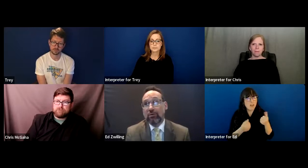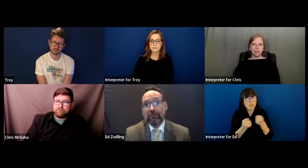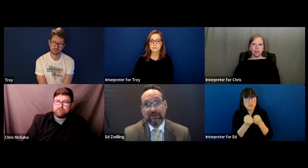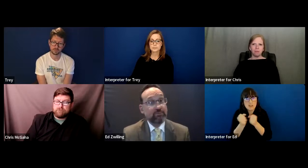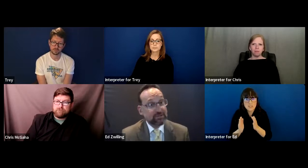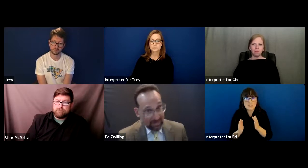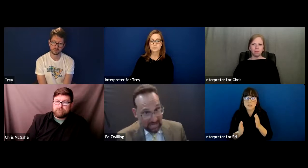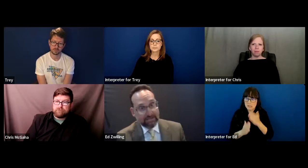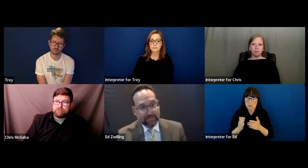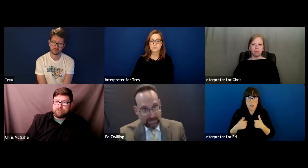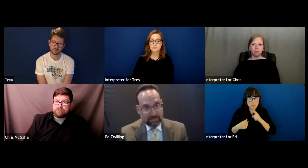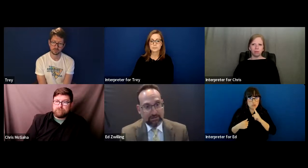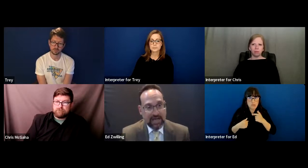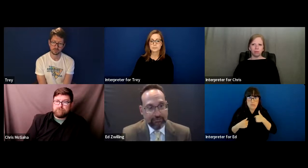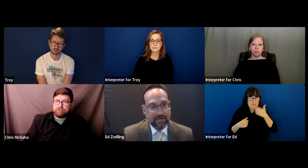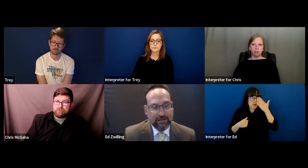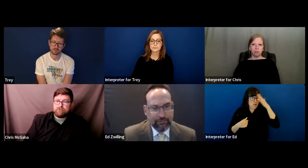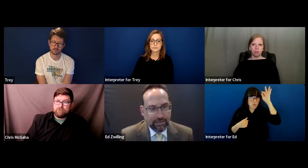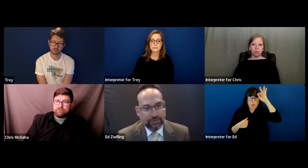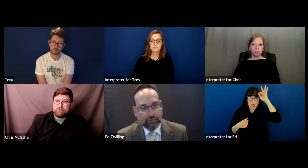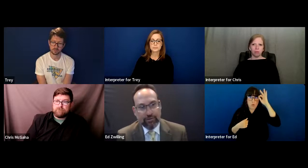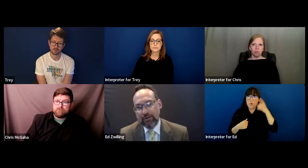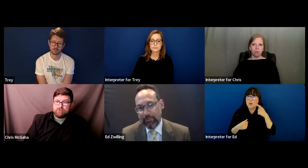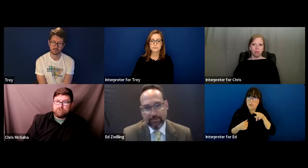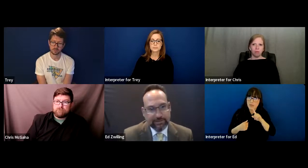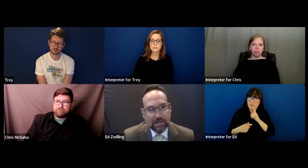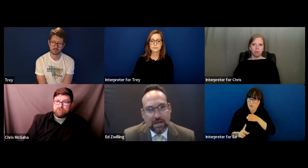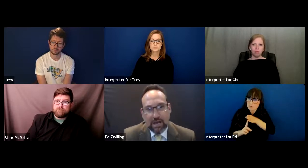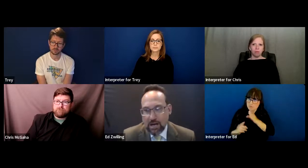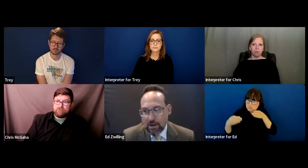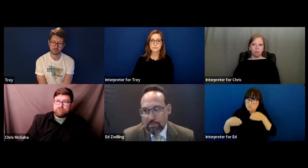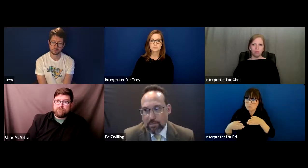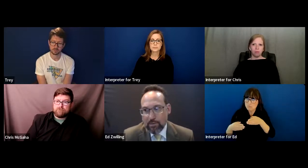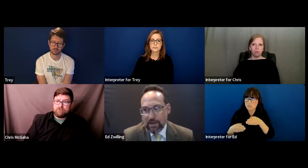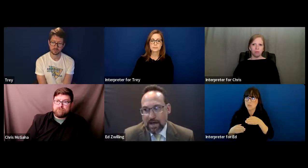know of.